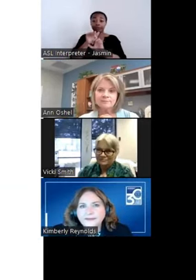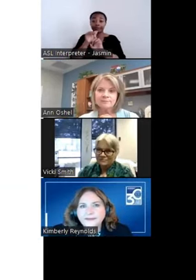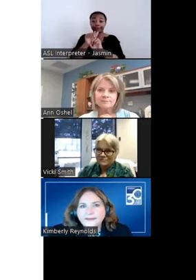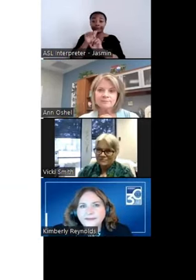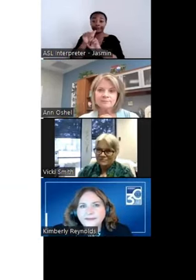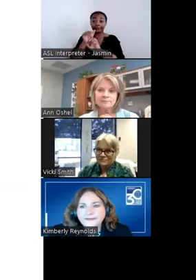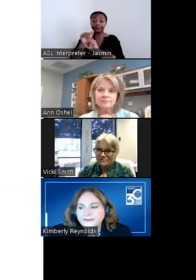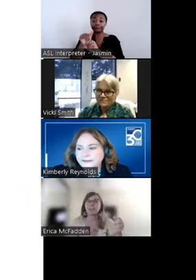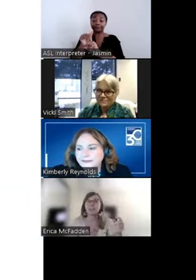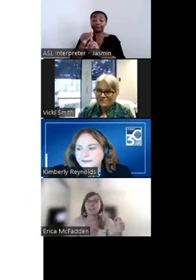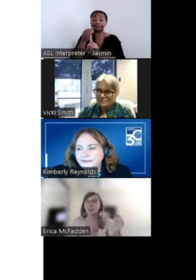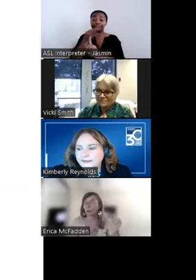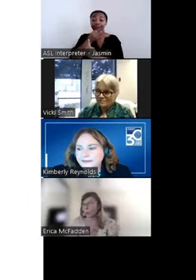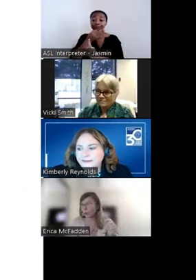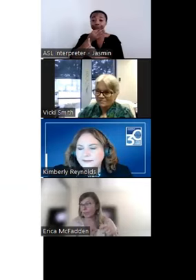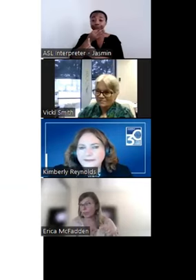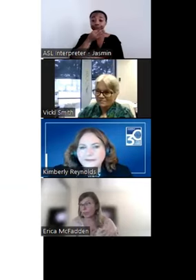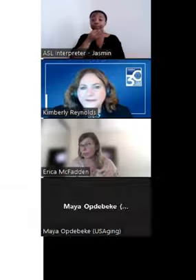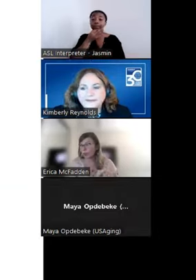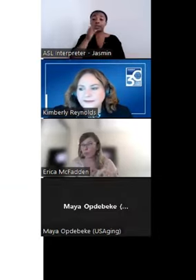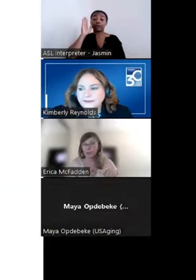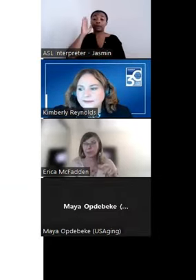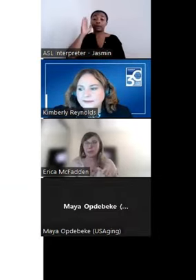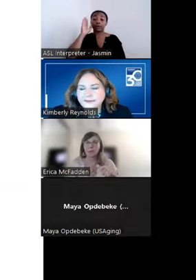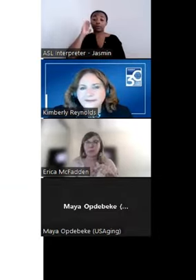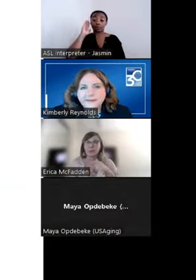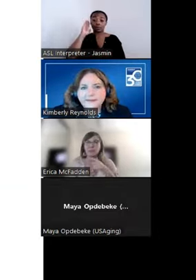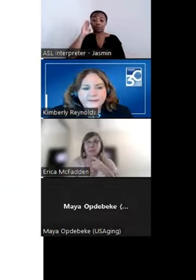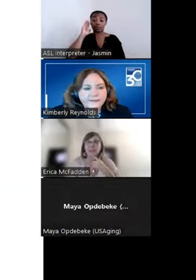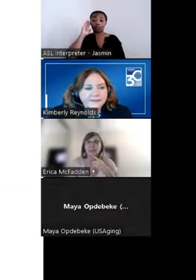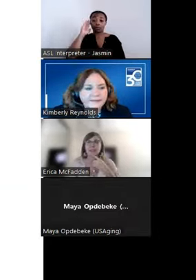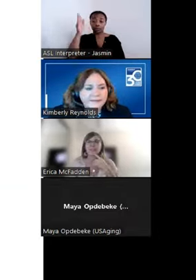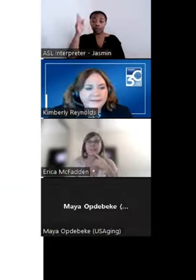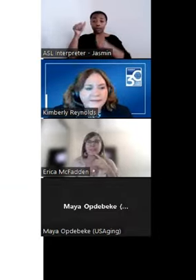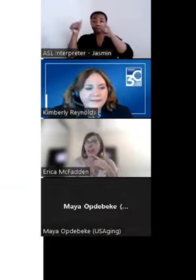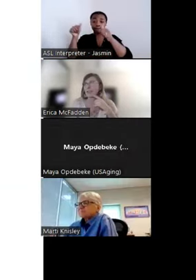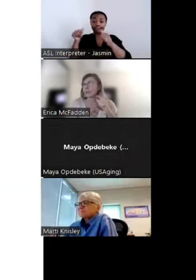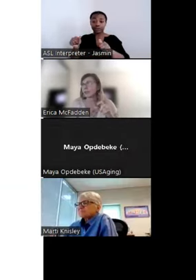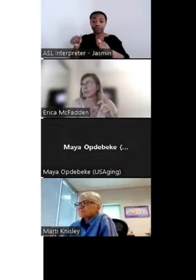days there's going to be a recording of this webinar posted, and the slides are going